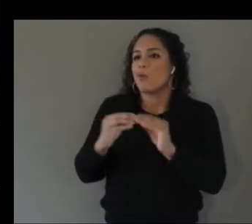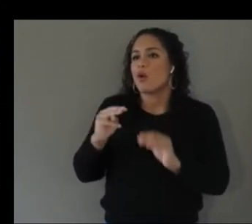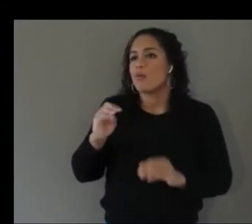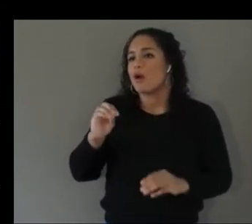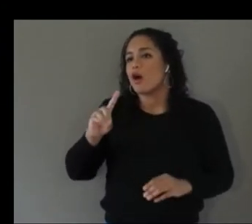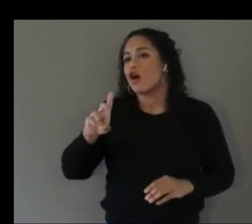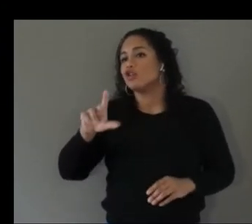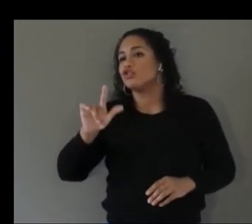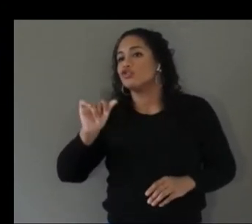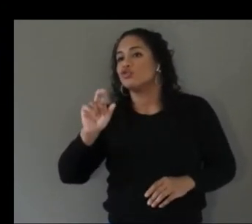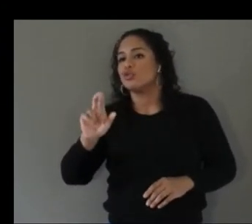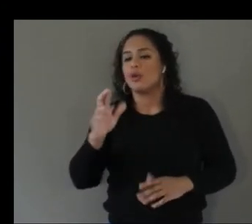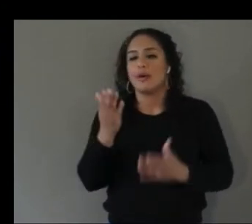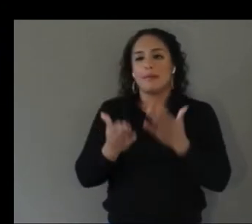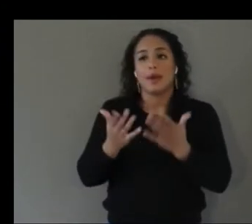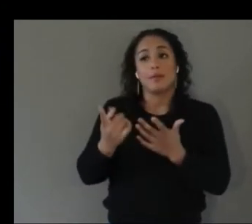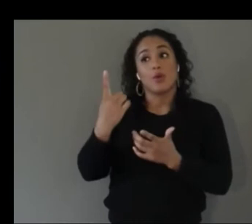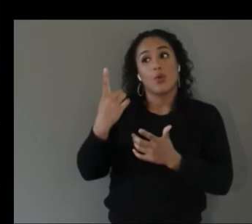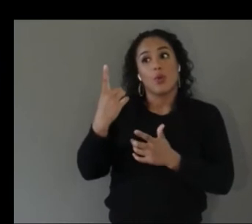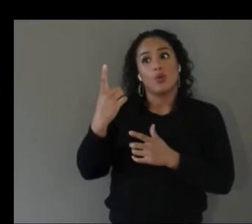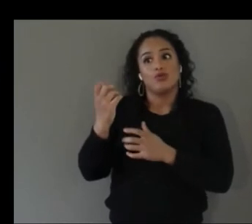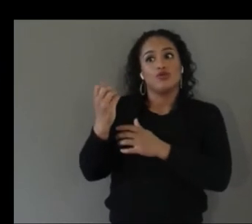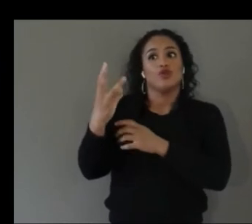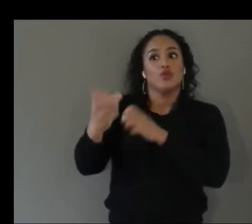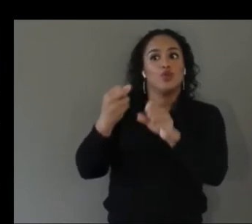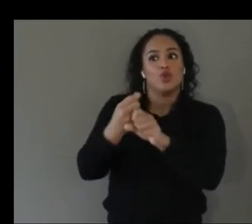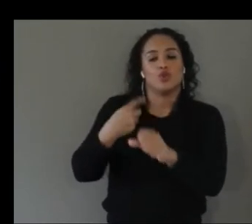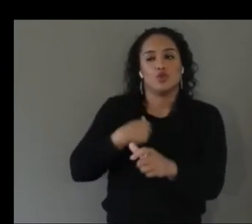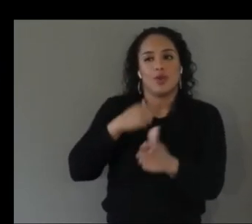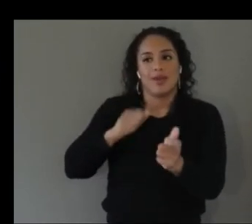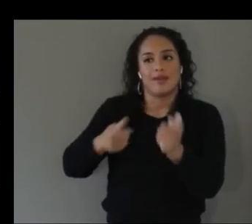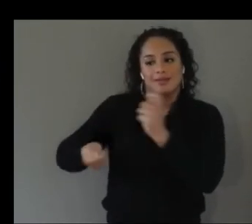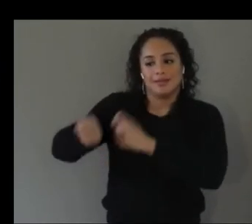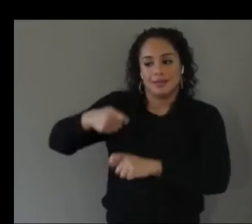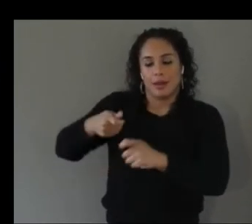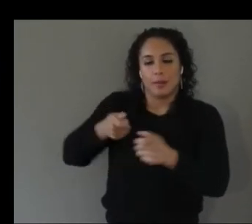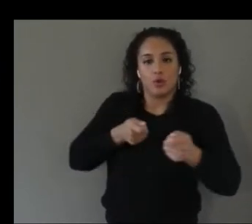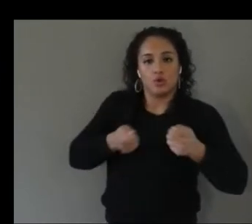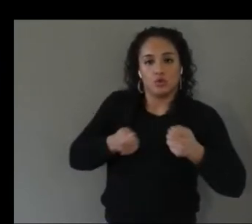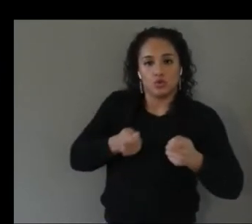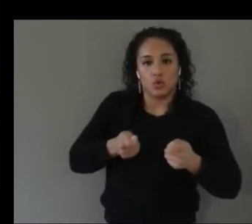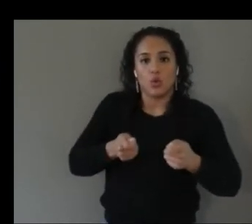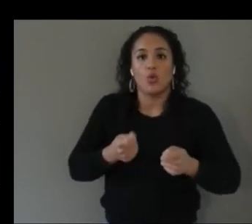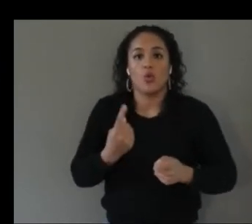one controller for another so that with with different headsets so that people can use whatever